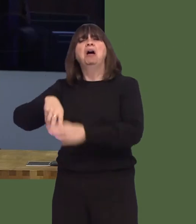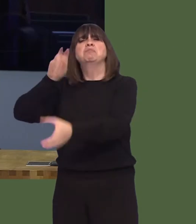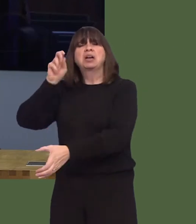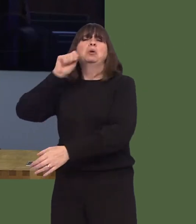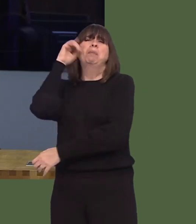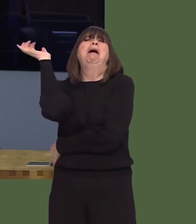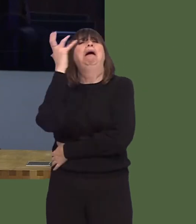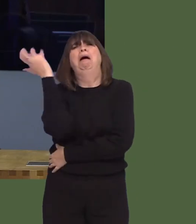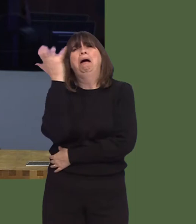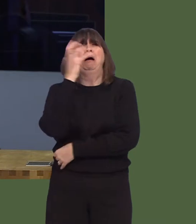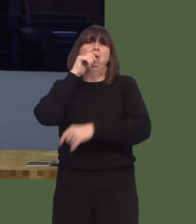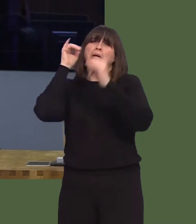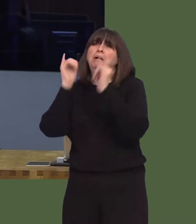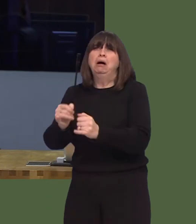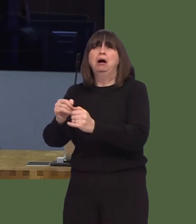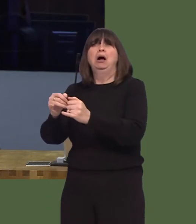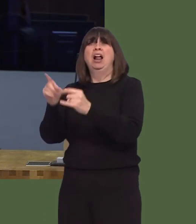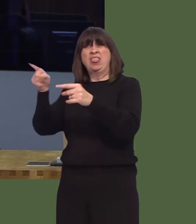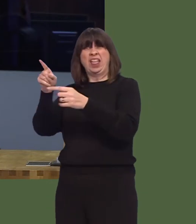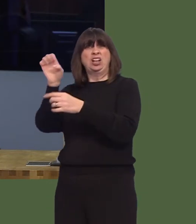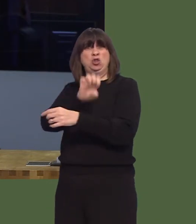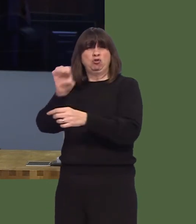that the future lies in what is a contracting part of the world economy?